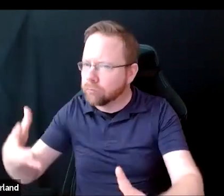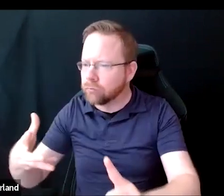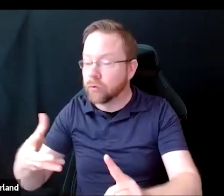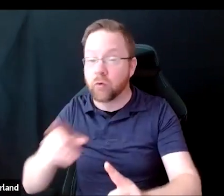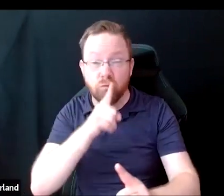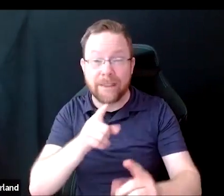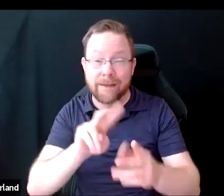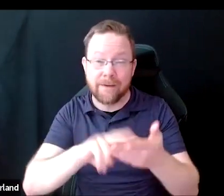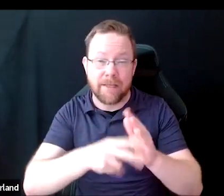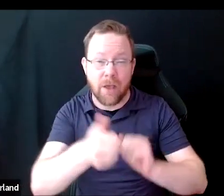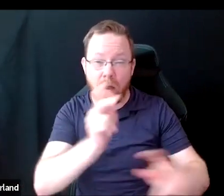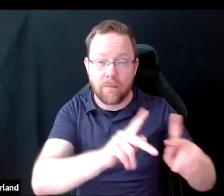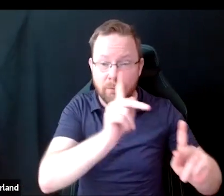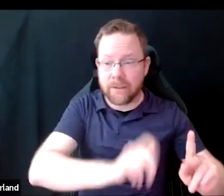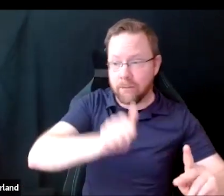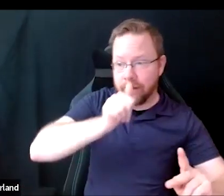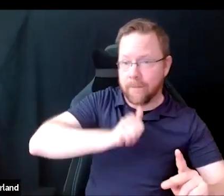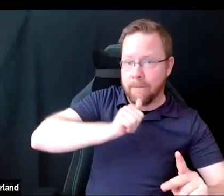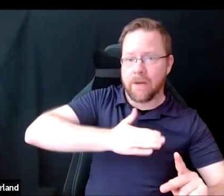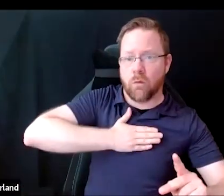of a high-stakes interview.